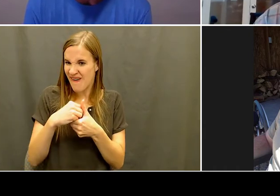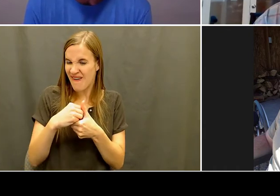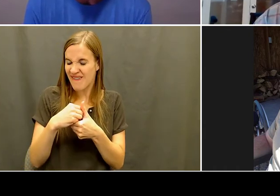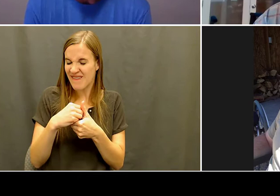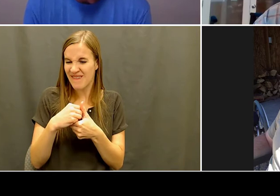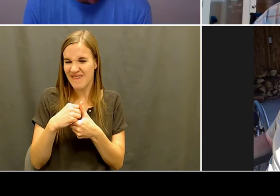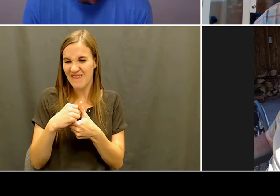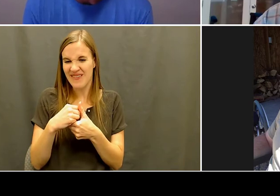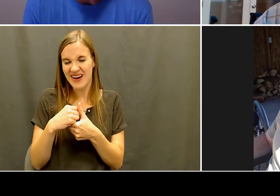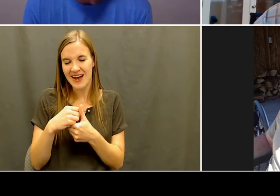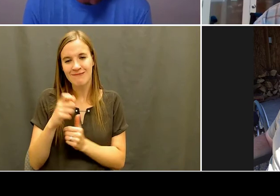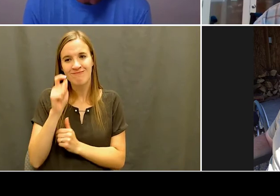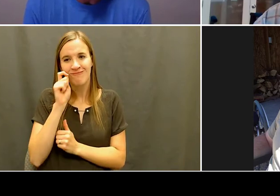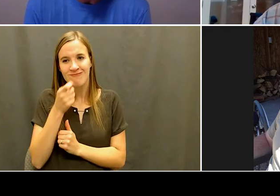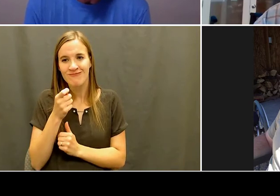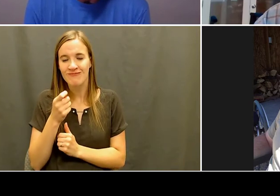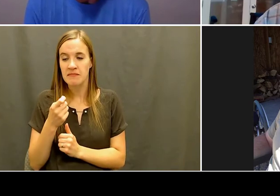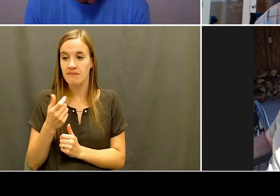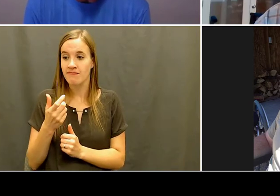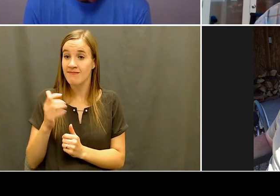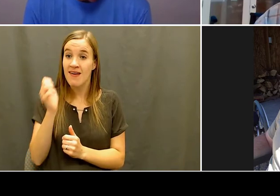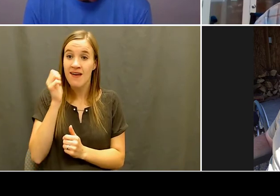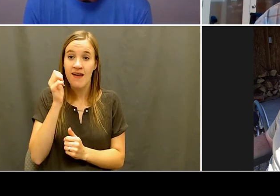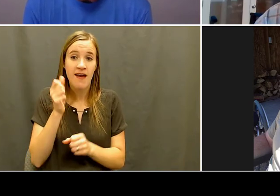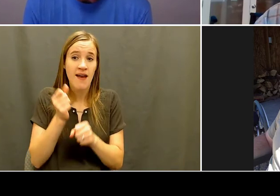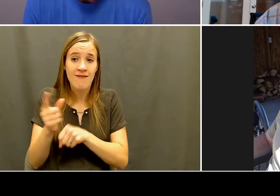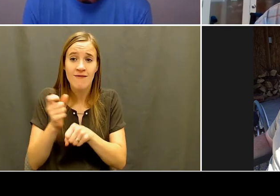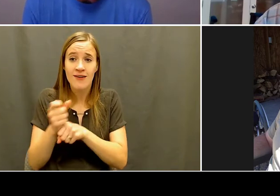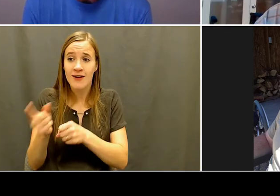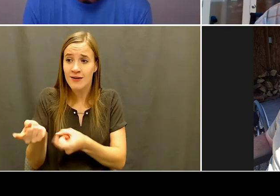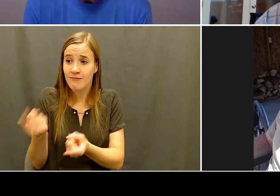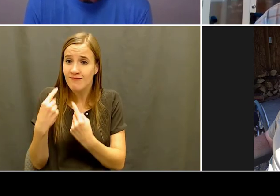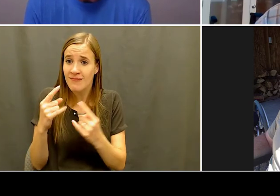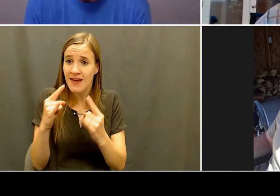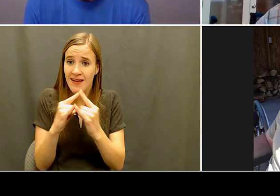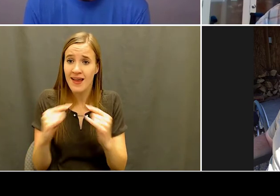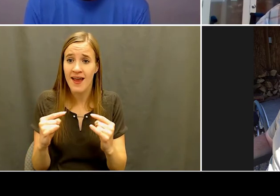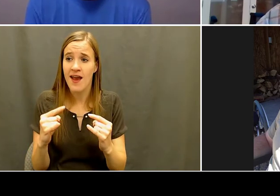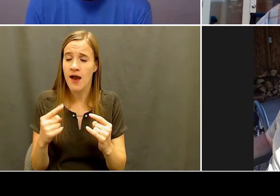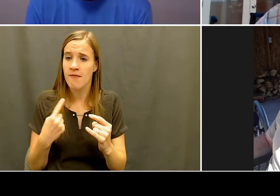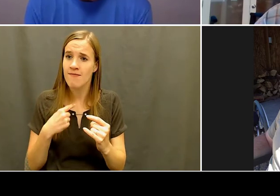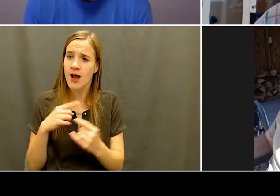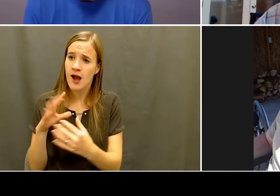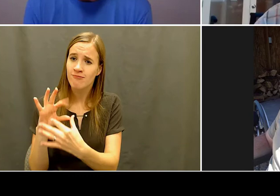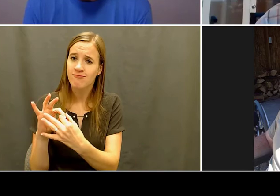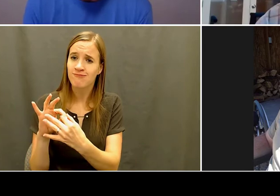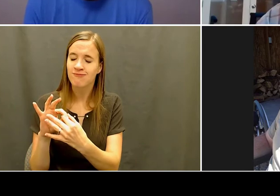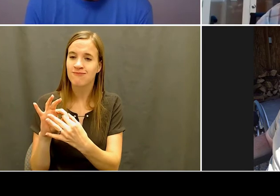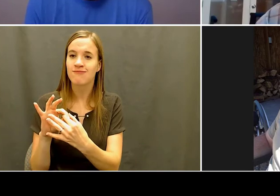parents get old along with me, it's been good too.